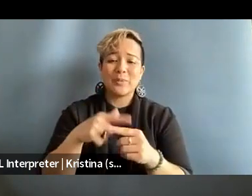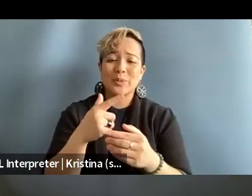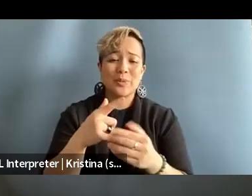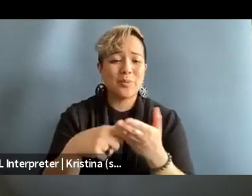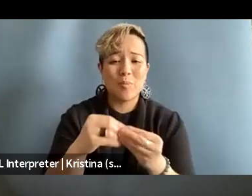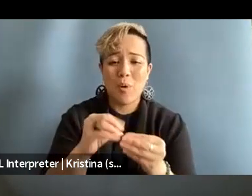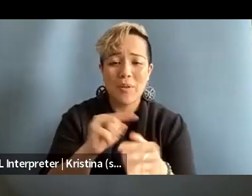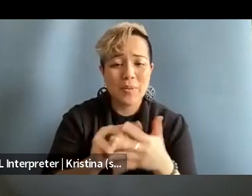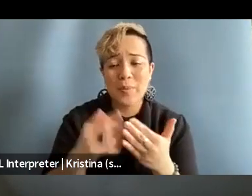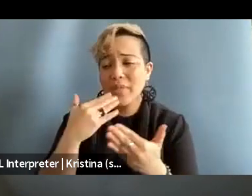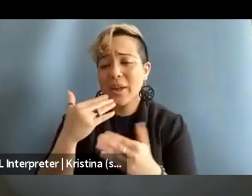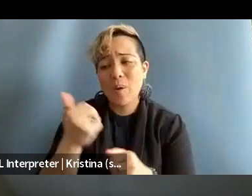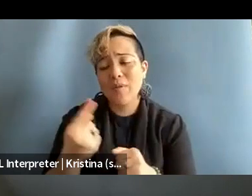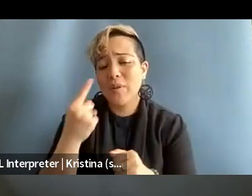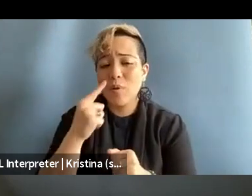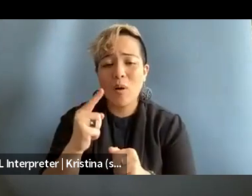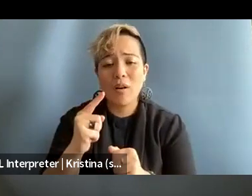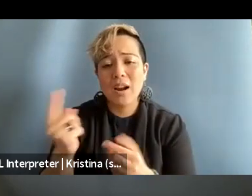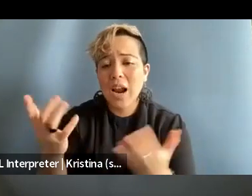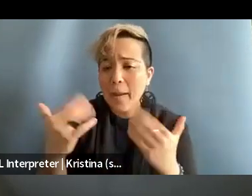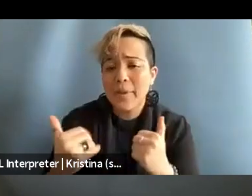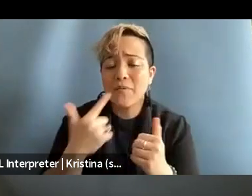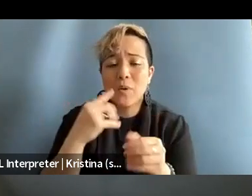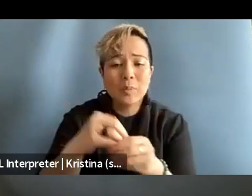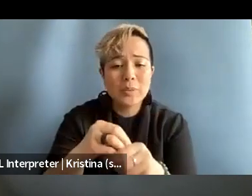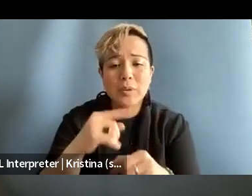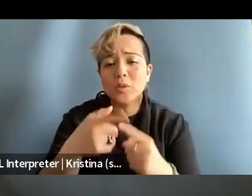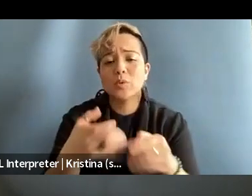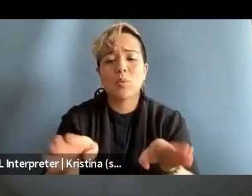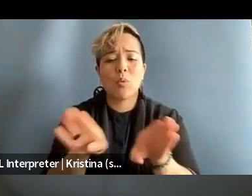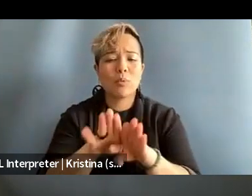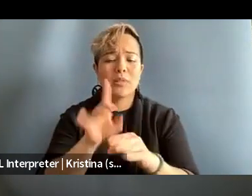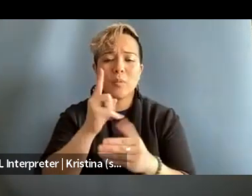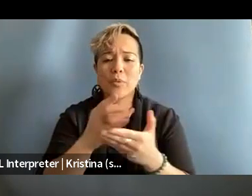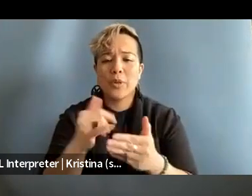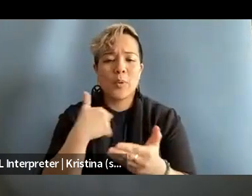but thank you everyone for coming and participating. I just wanna close, I think one of the things we've shared